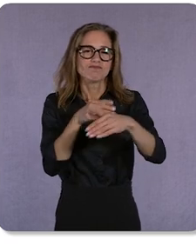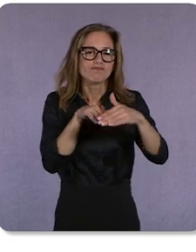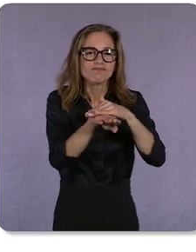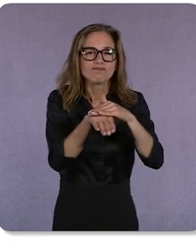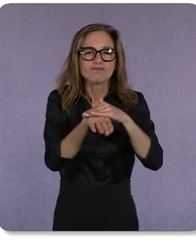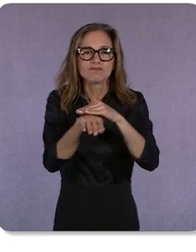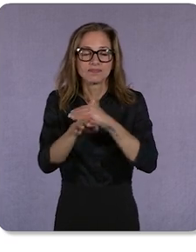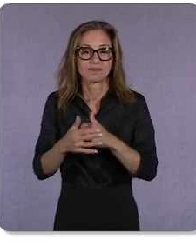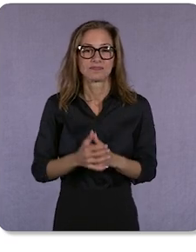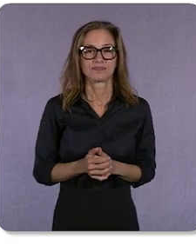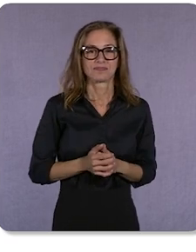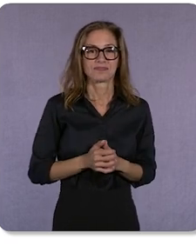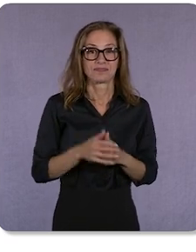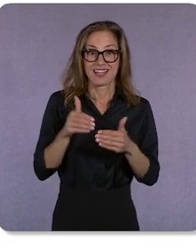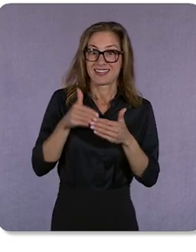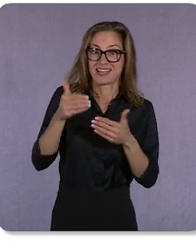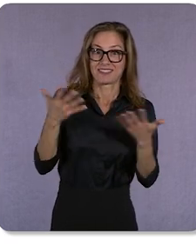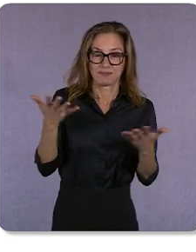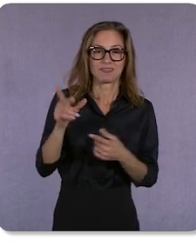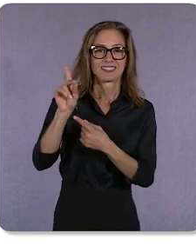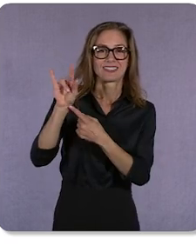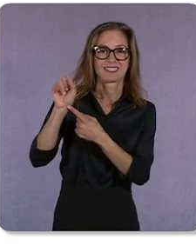Next up is Discovery. In particular, in moments